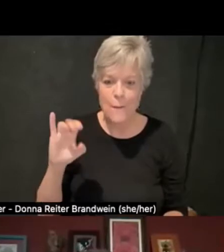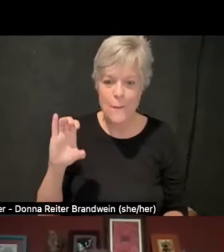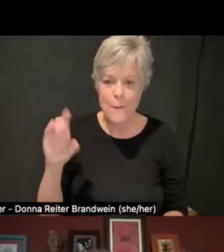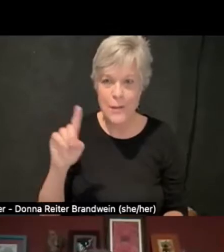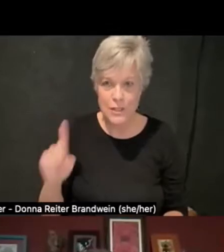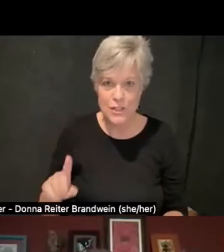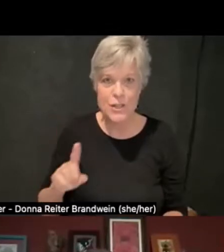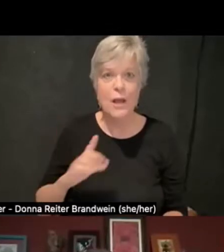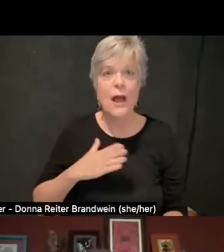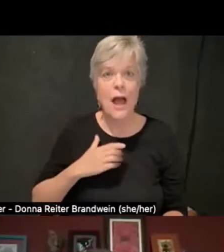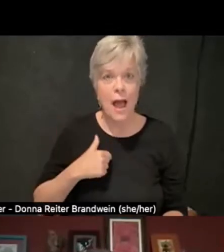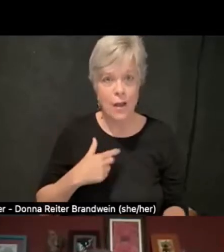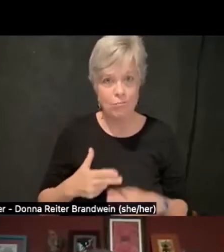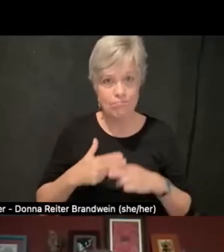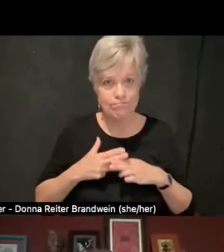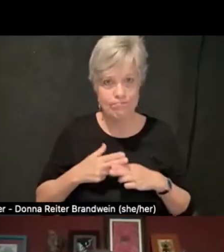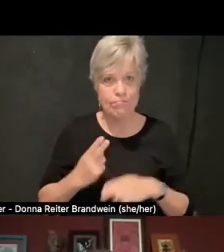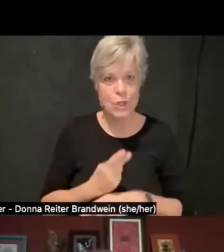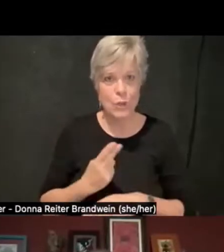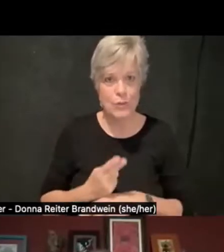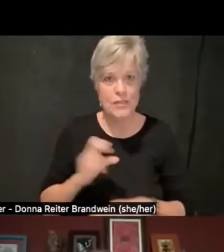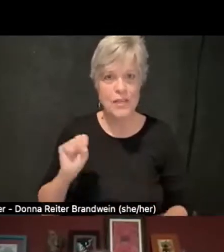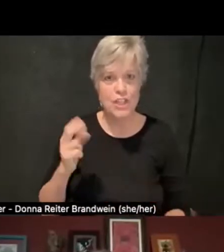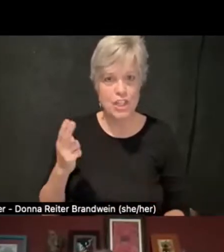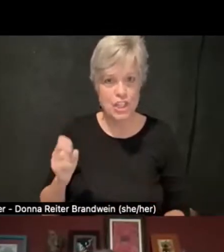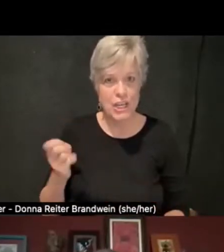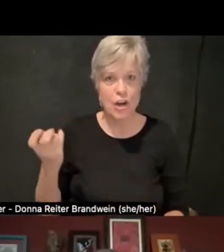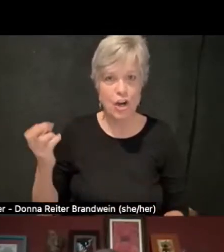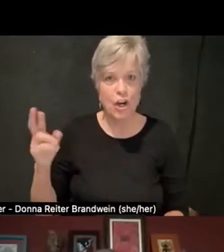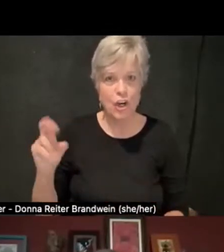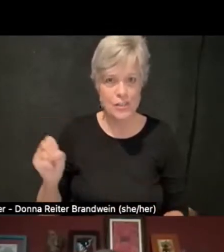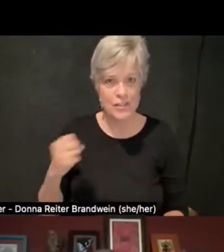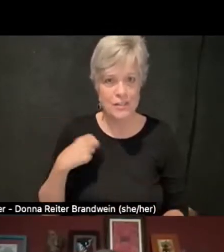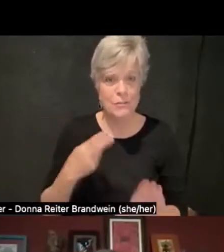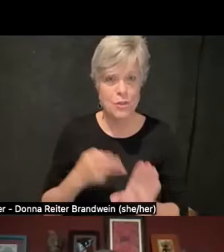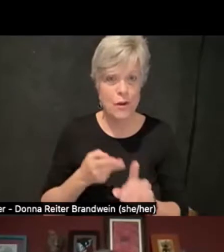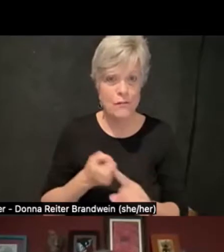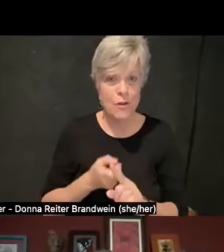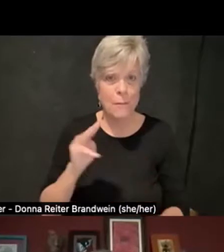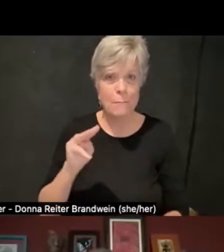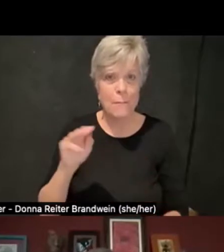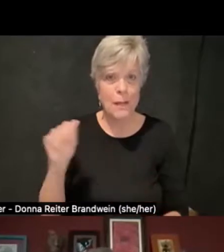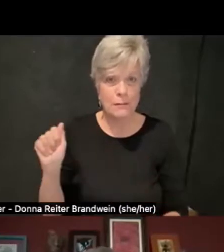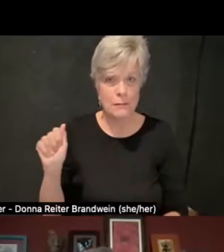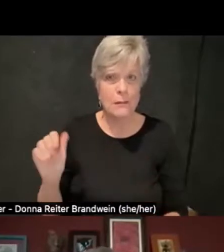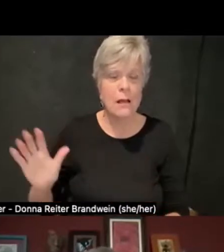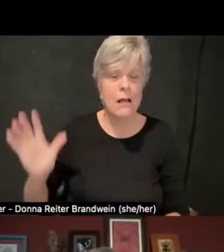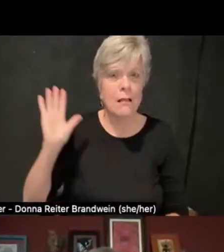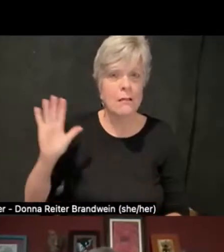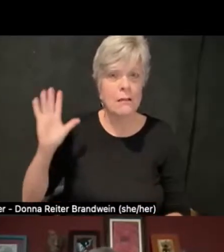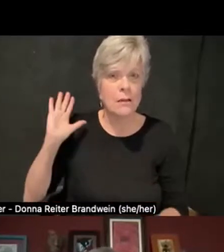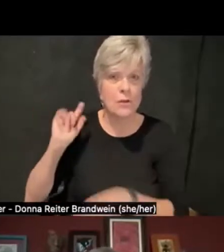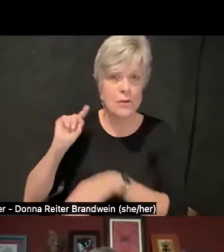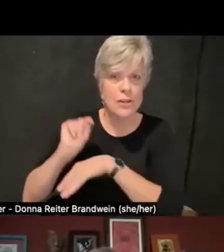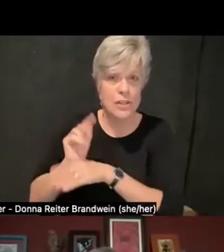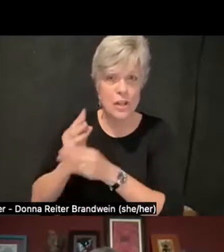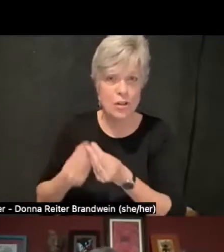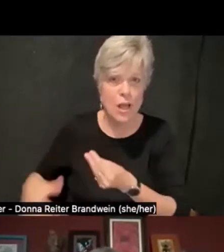I'm joining from Massachusetts, the ancestral and traditional lands of the Nipmuc people.